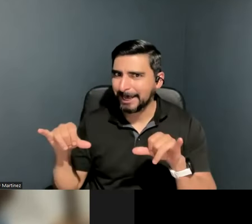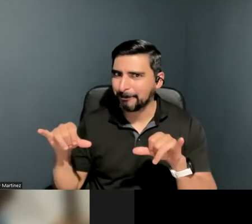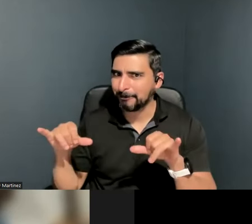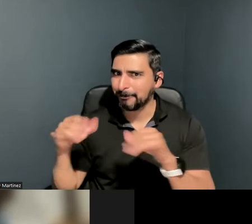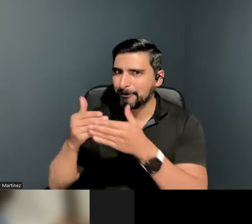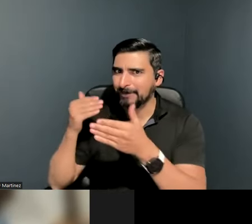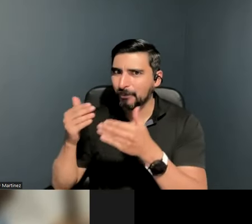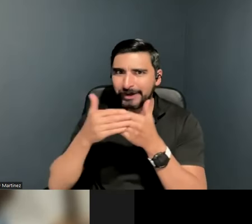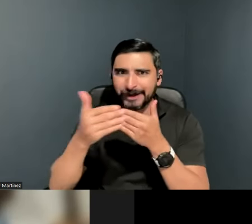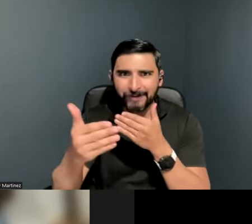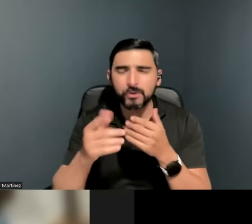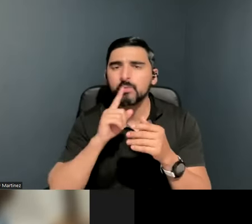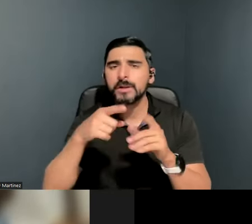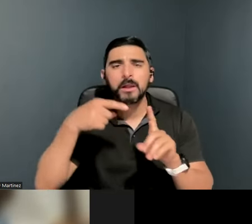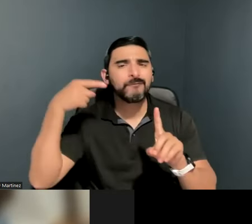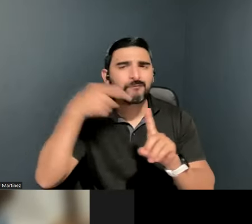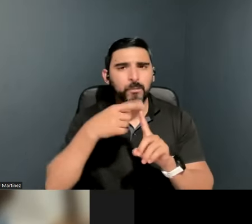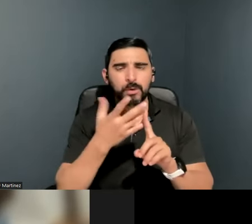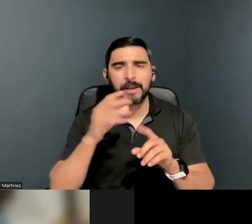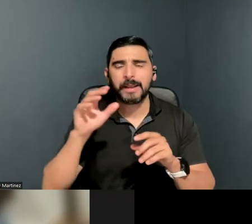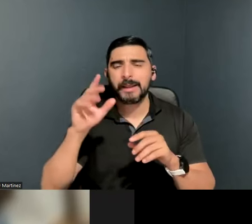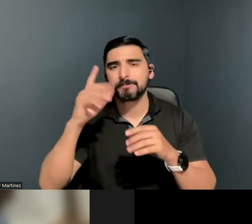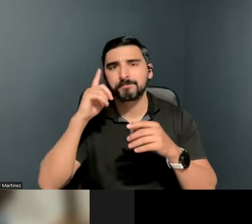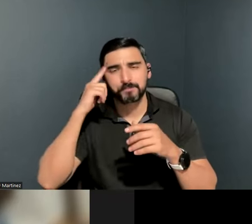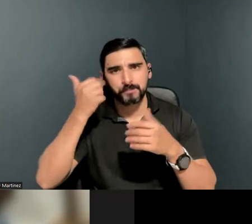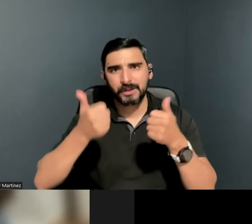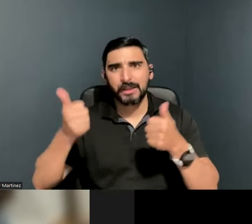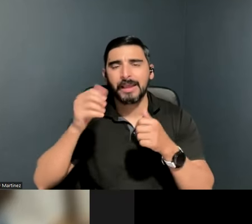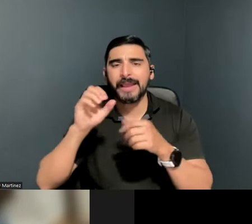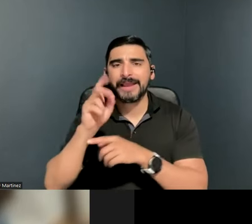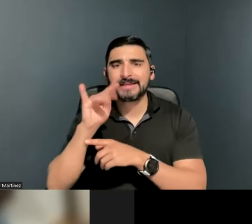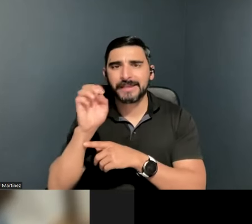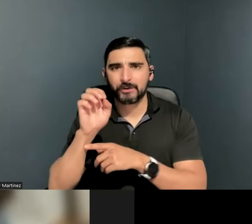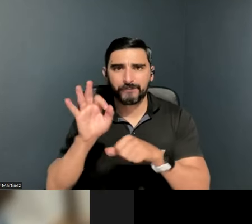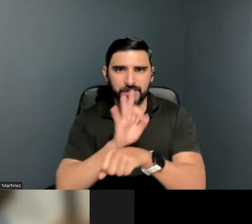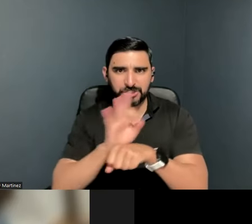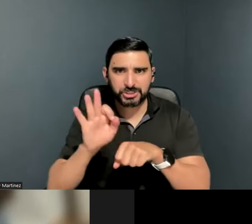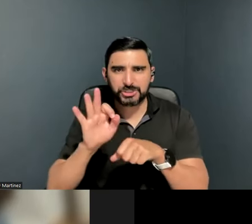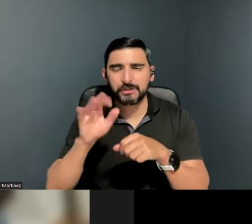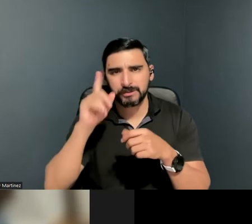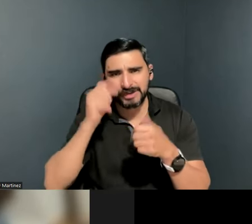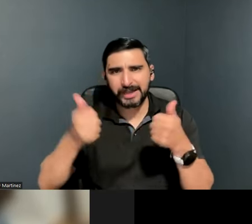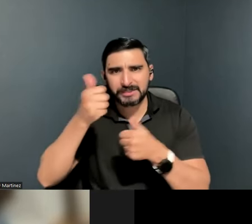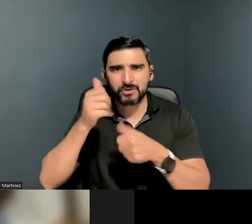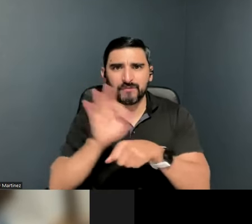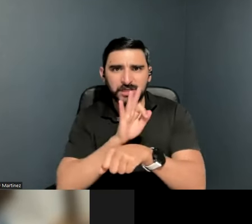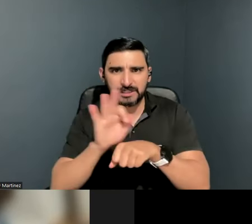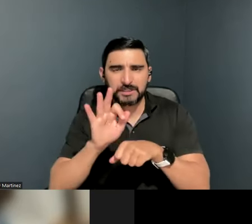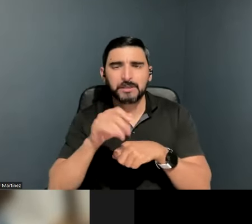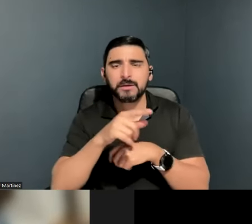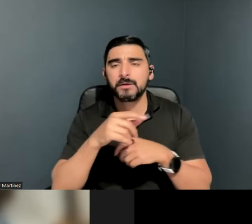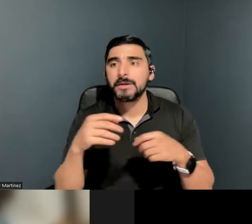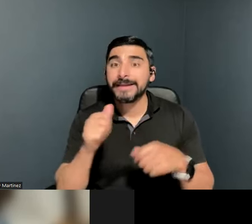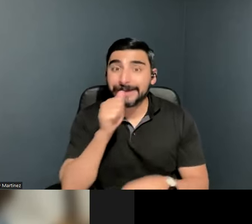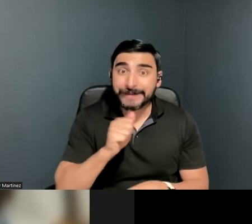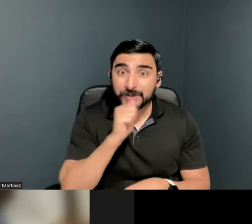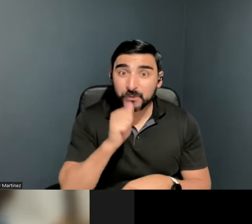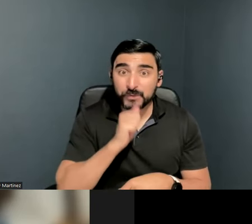executive functioning, being able to…. I guess it’s more endurance than anything. I can still